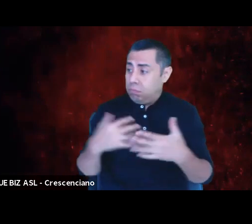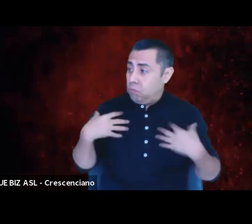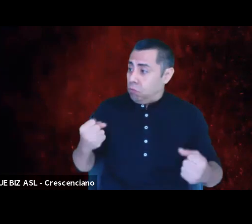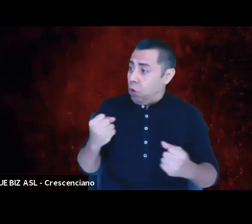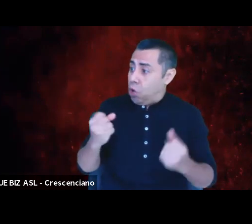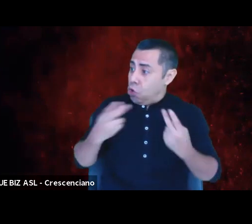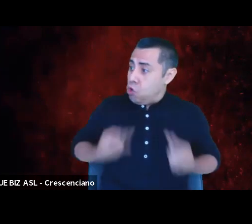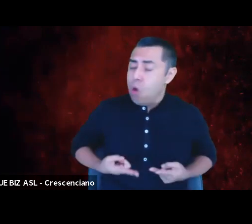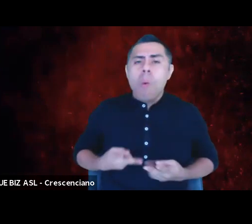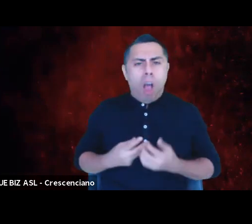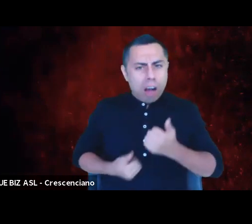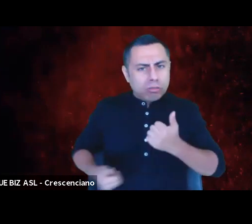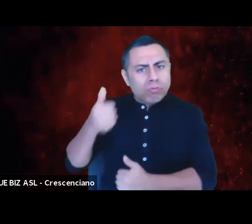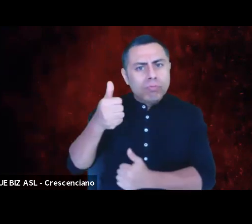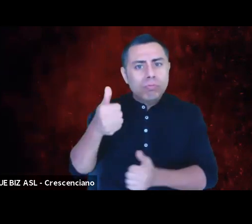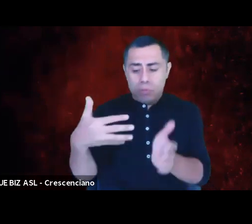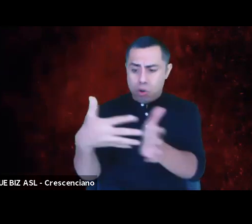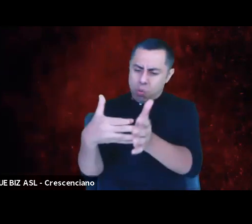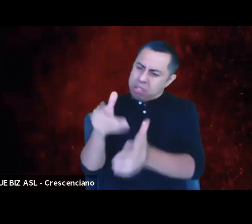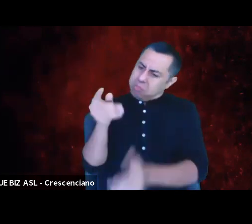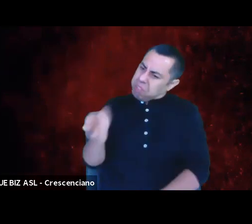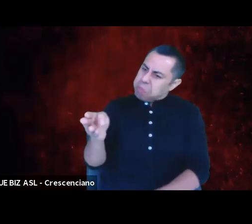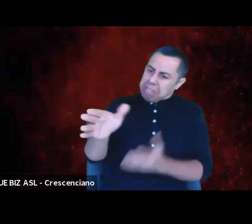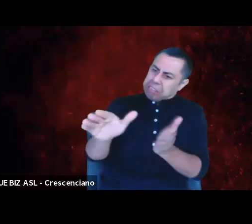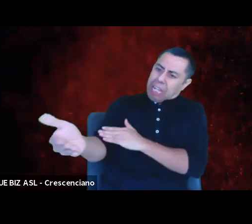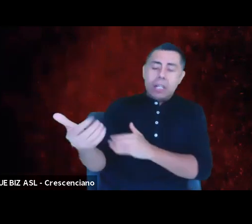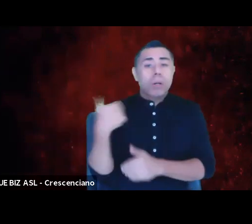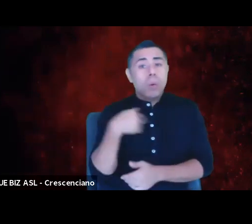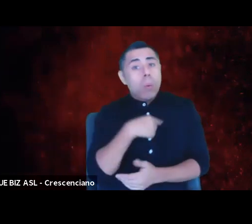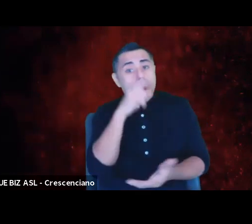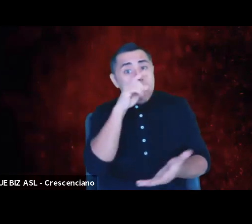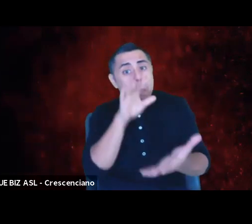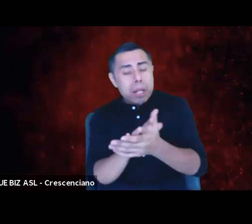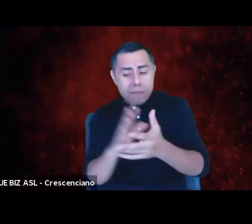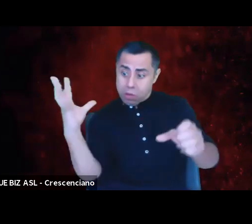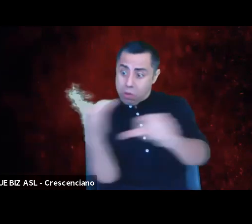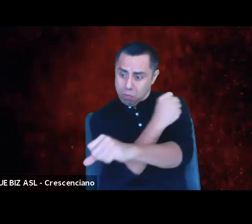We believe the victor gets to tell the story. We believe that white people are the center of the world's